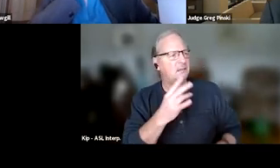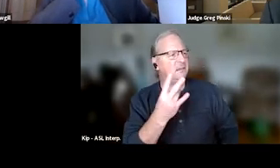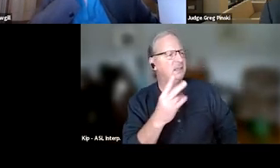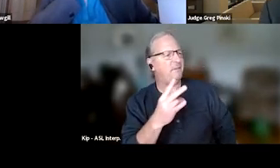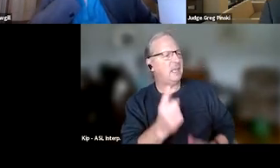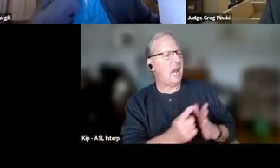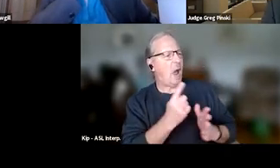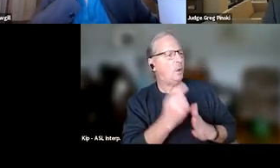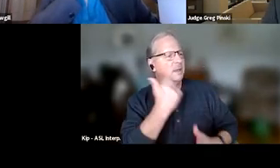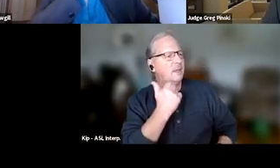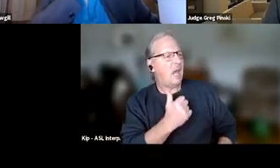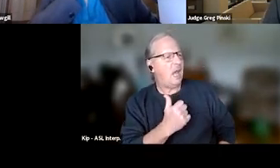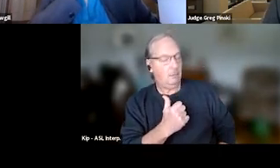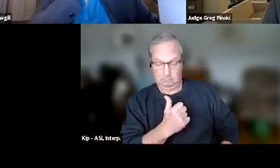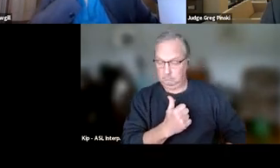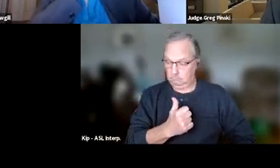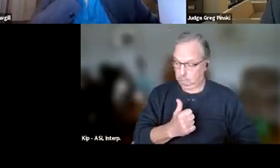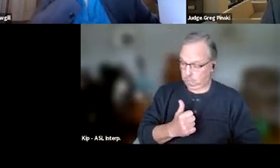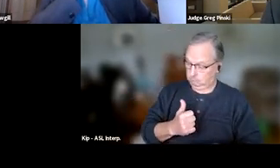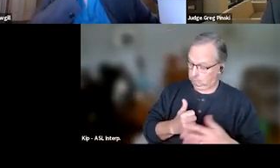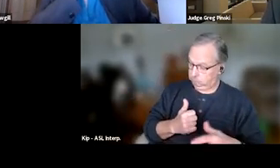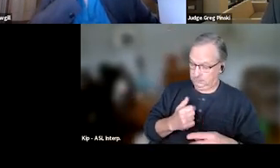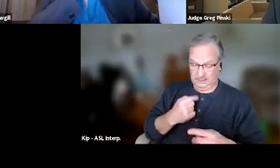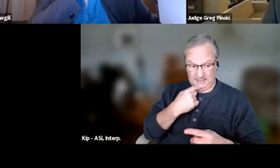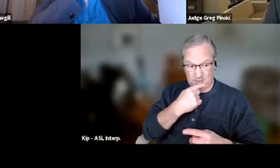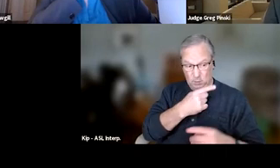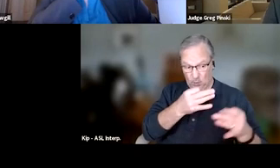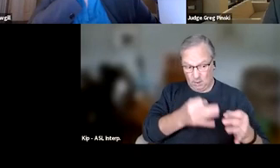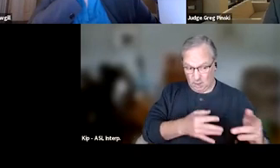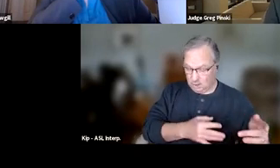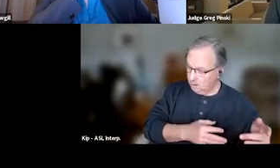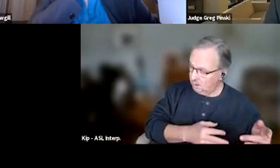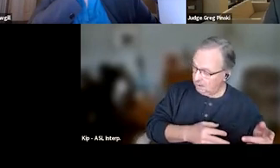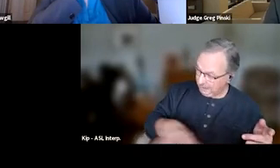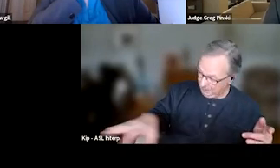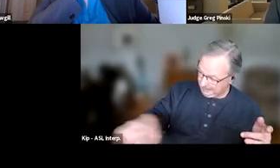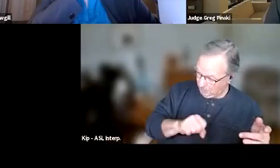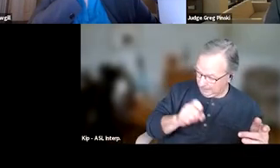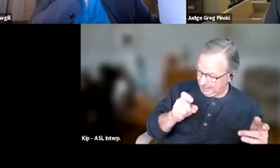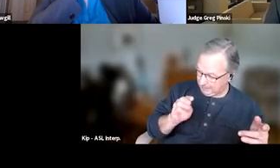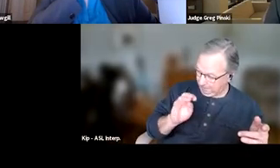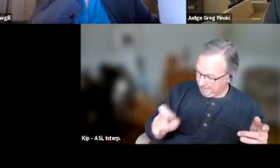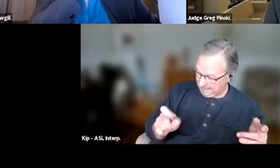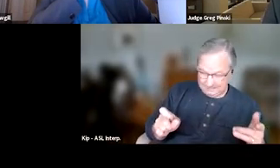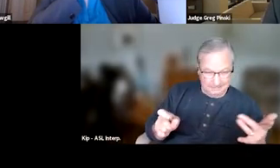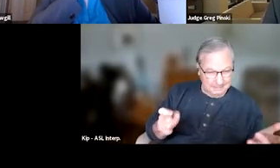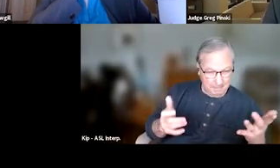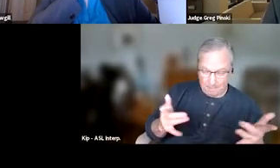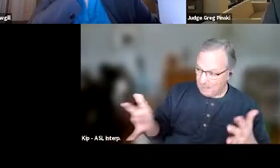So the probation officer said to me, "Hey, is there any way we could take away his Xbox and see if that gets him engaged in treatment